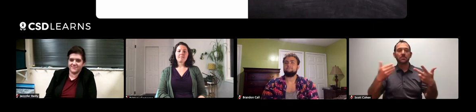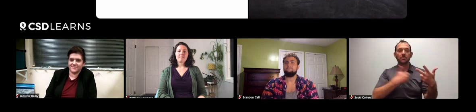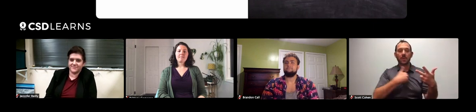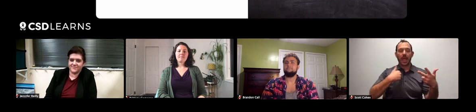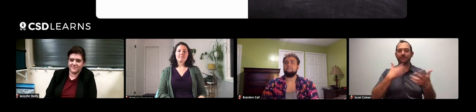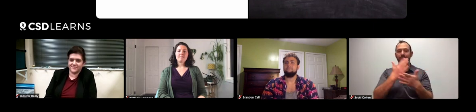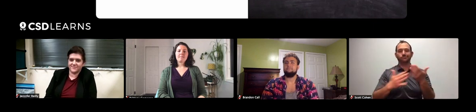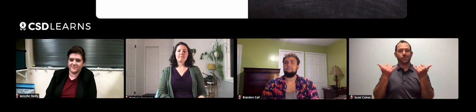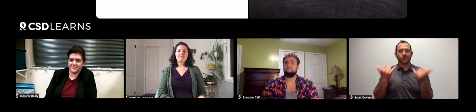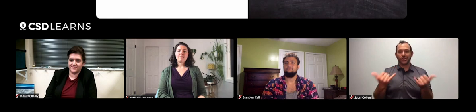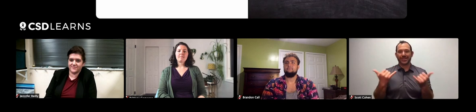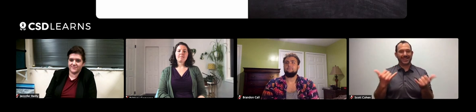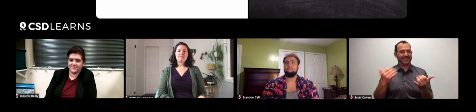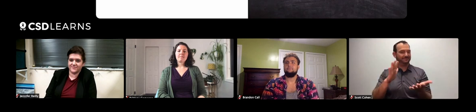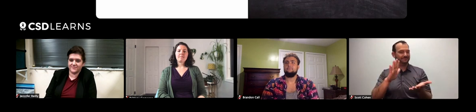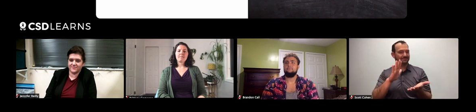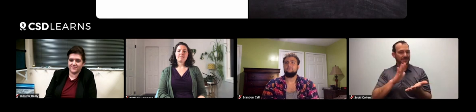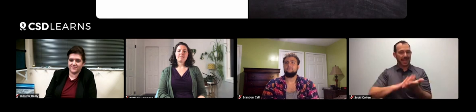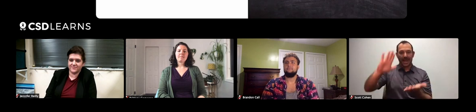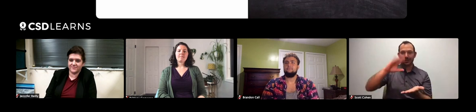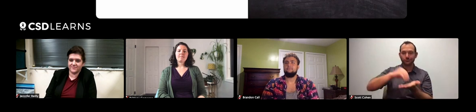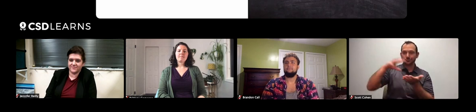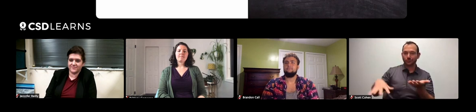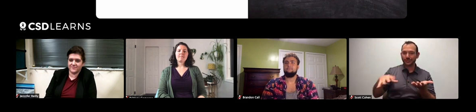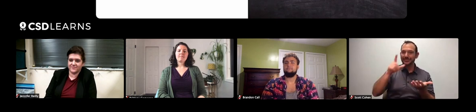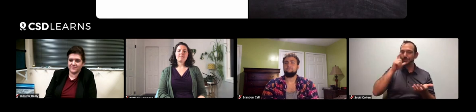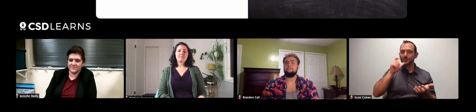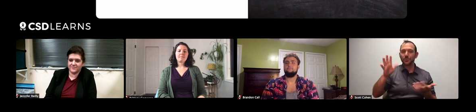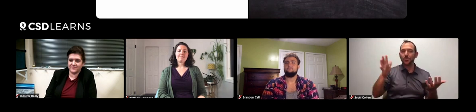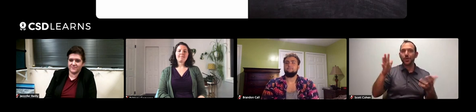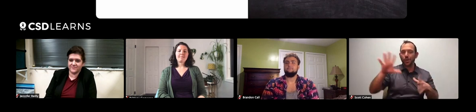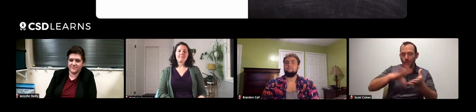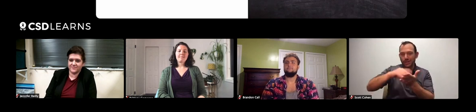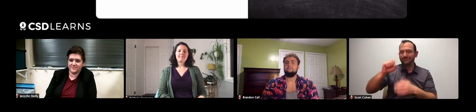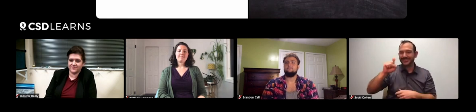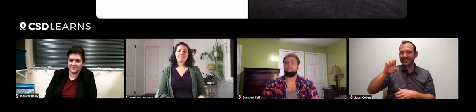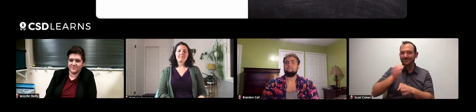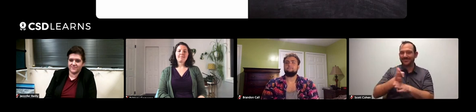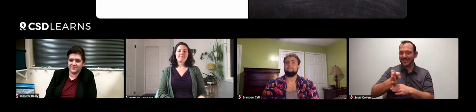and get their insights on that. We also have a series with college students who are learning about the STEM field.